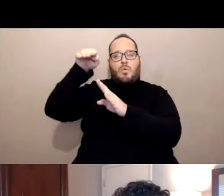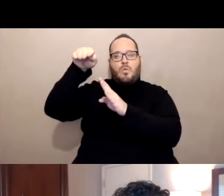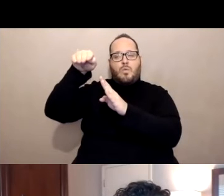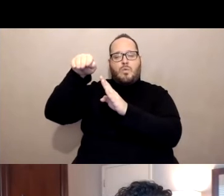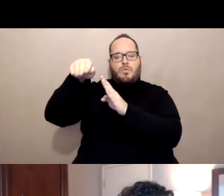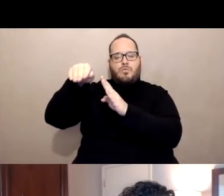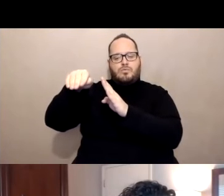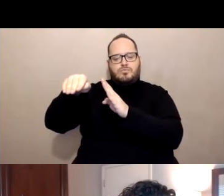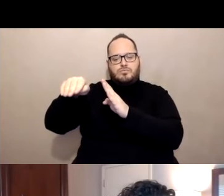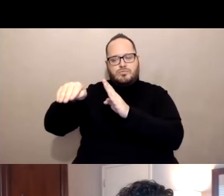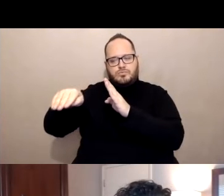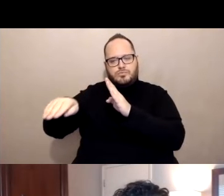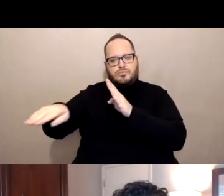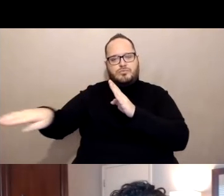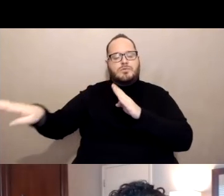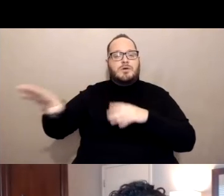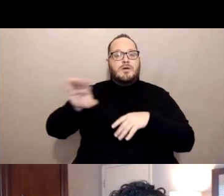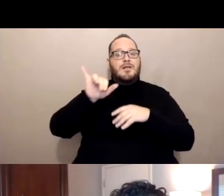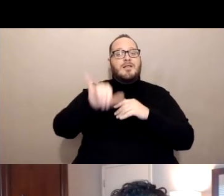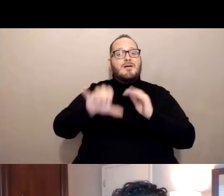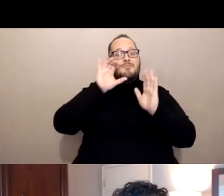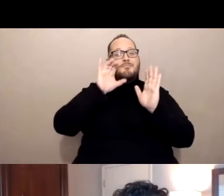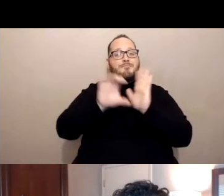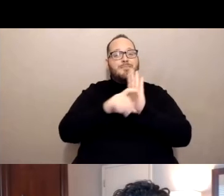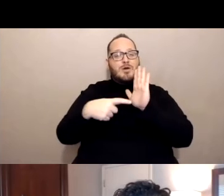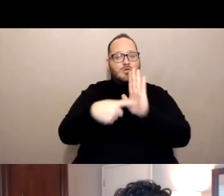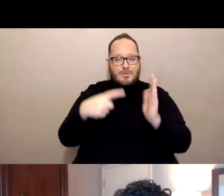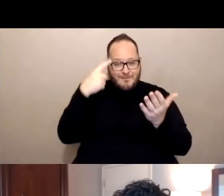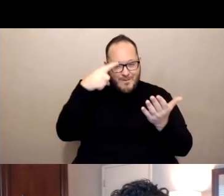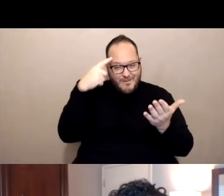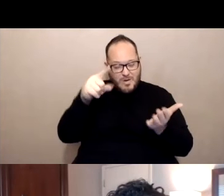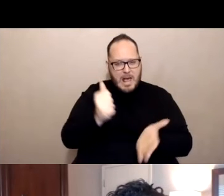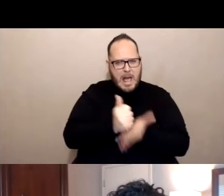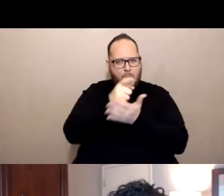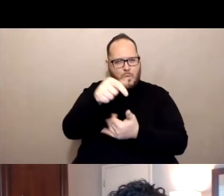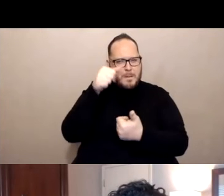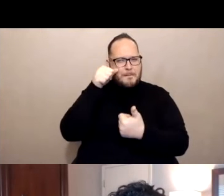And this is a visual just to remind us all of what we've been through the last year.